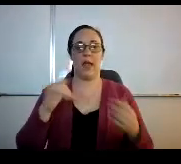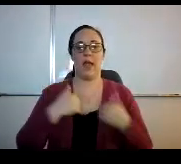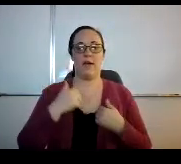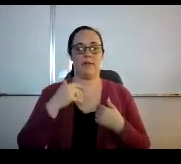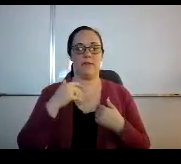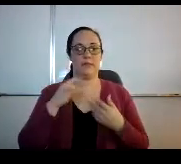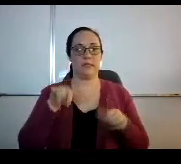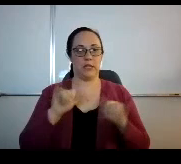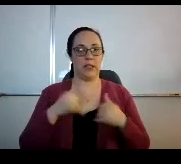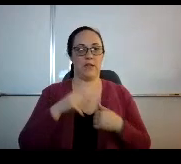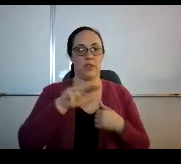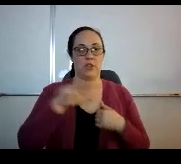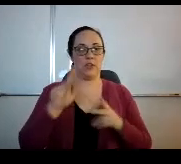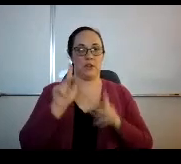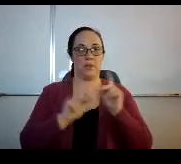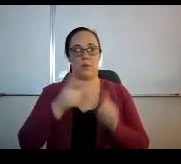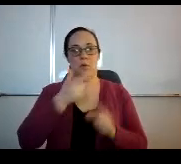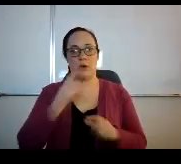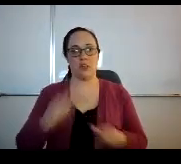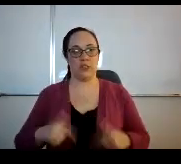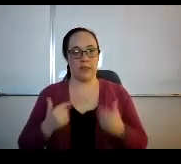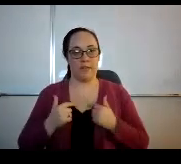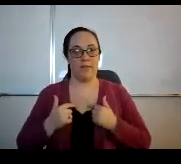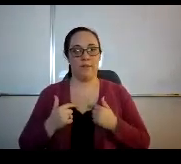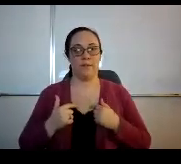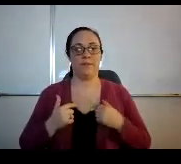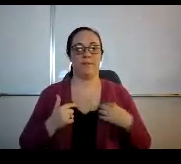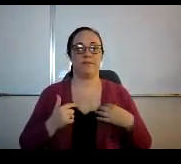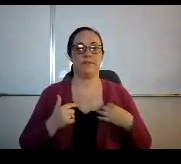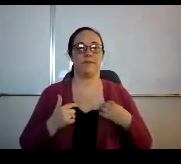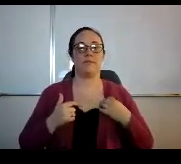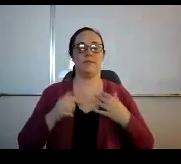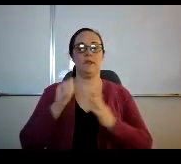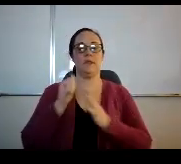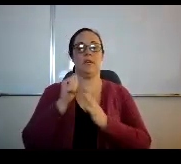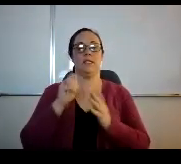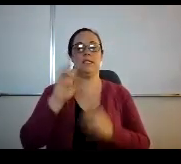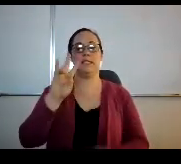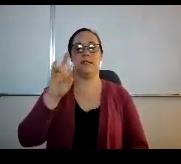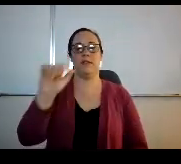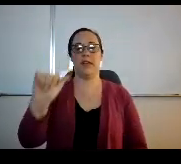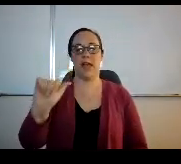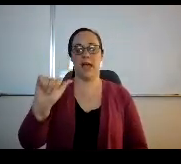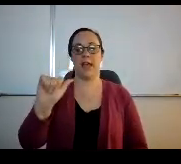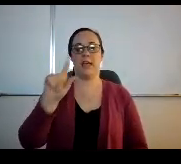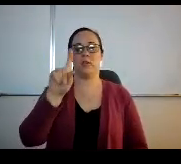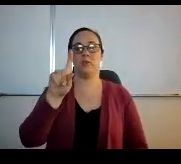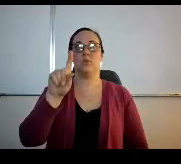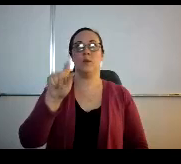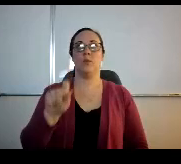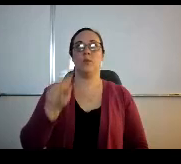folks with us watching life. Agenda Item 7 AZN's 1.2 character monitoring report Mr